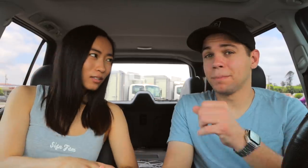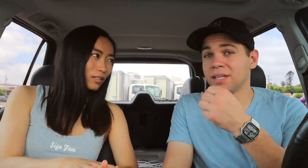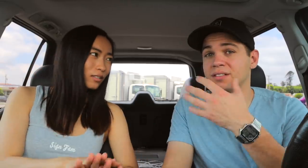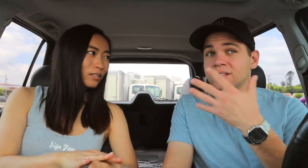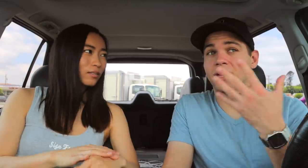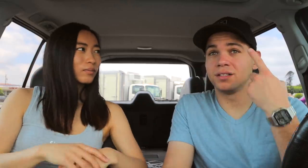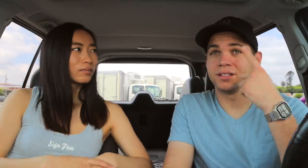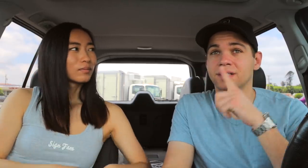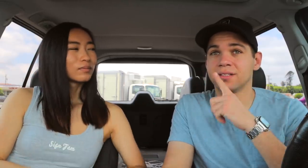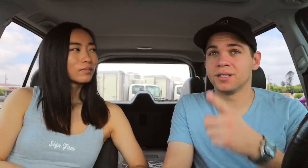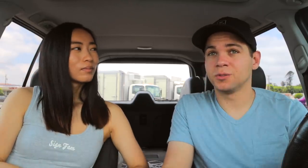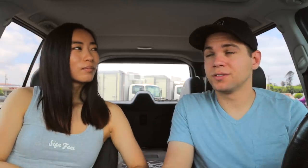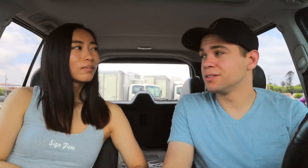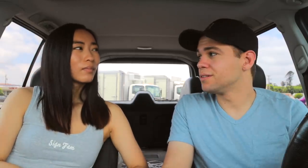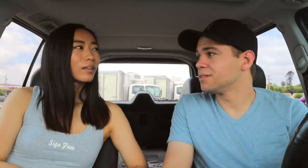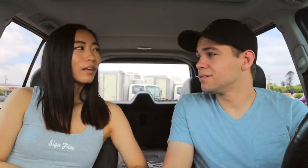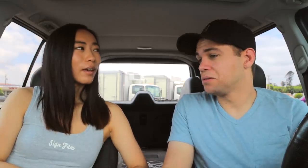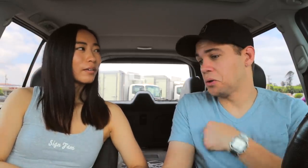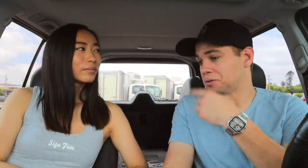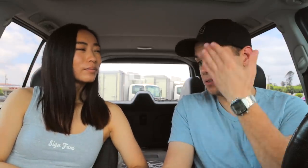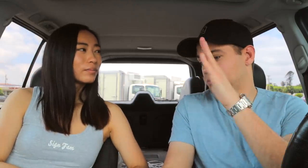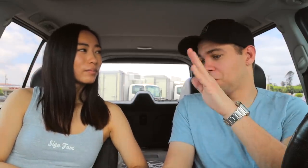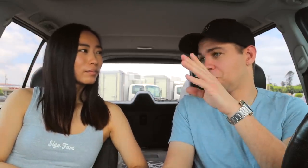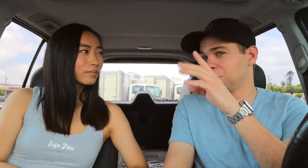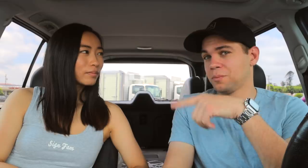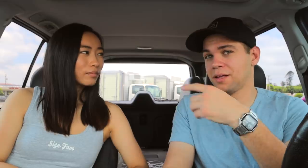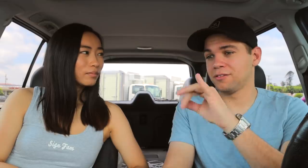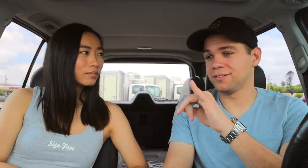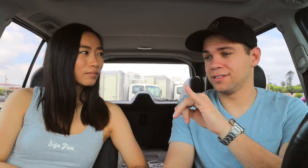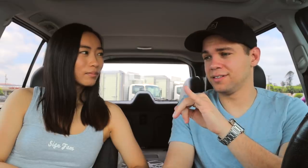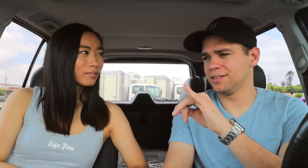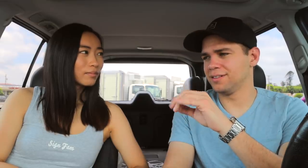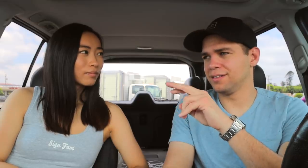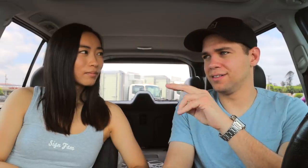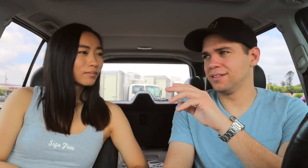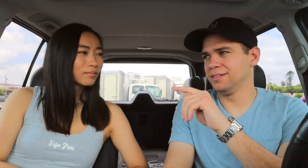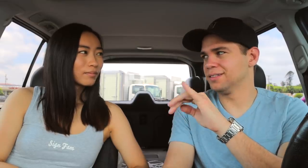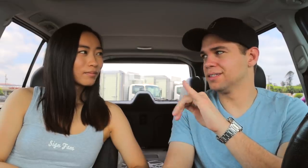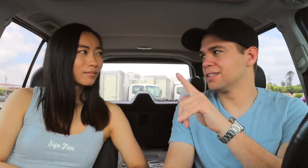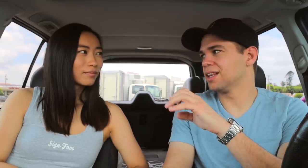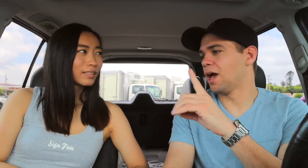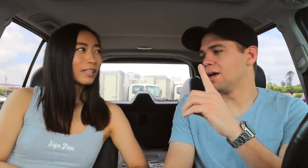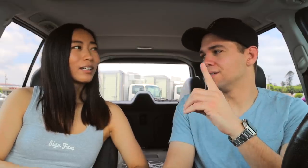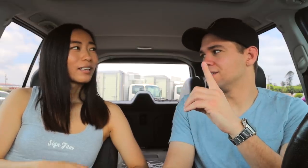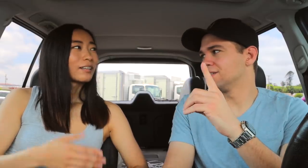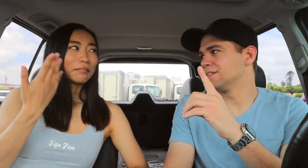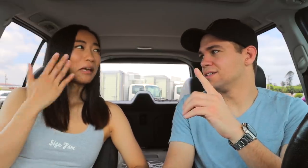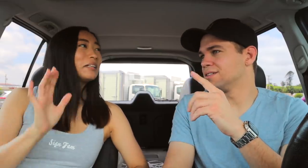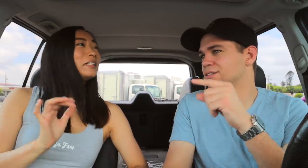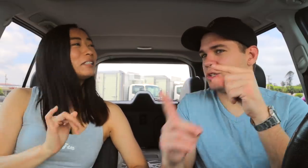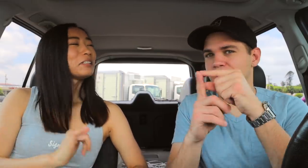Makes a lot of sense, that's true. Yeah. I didn't know about I didn't either.